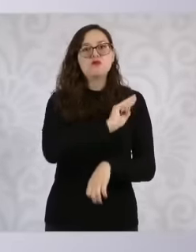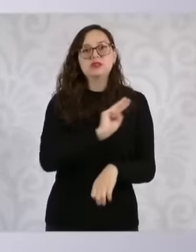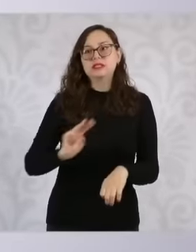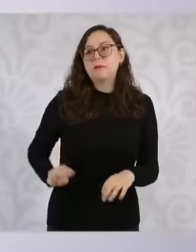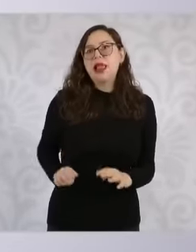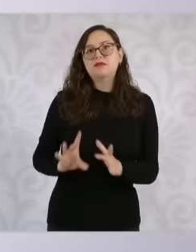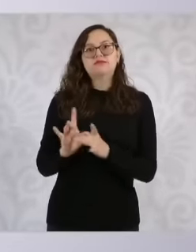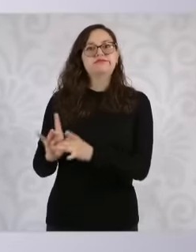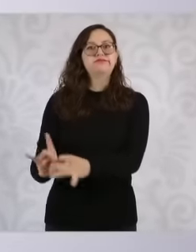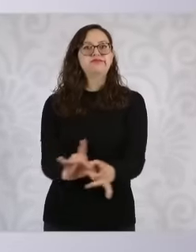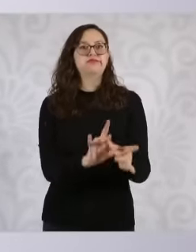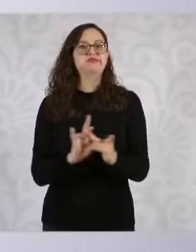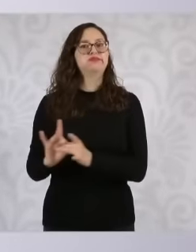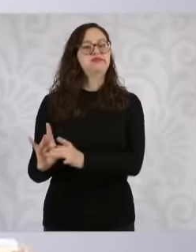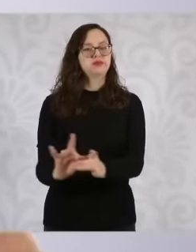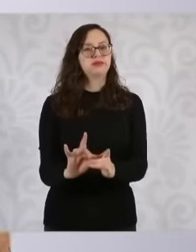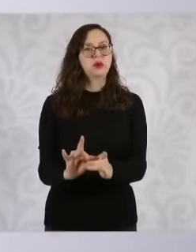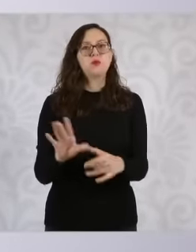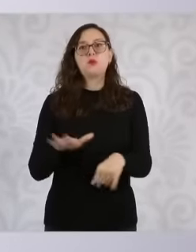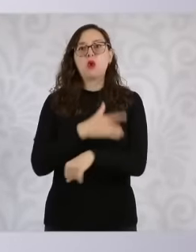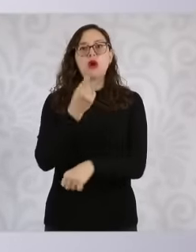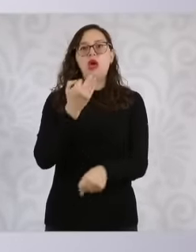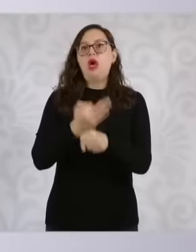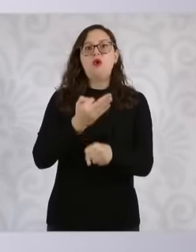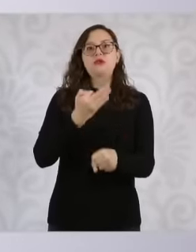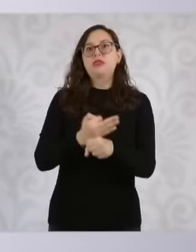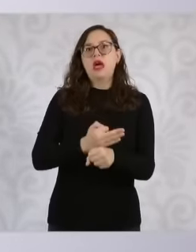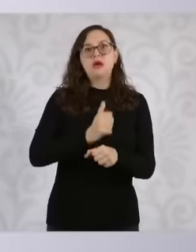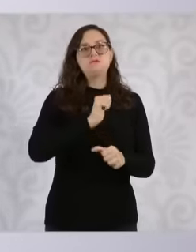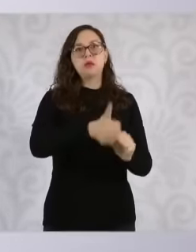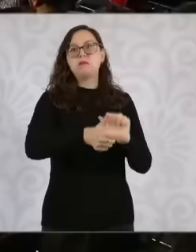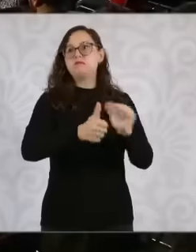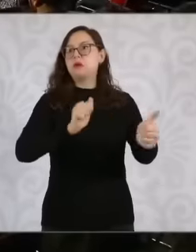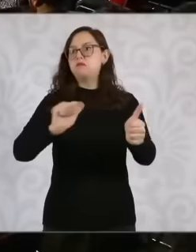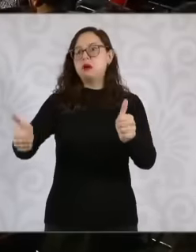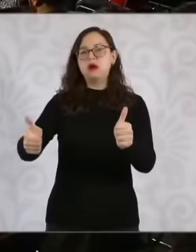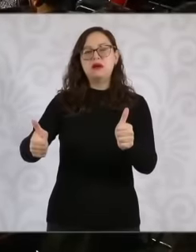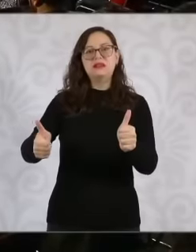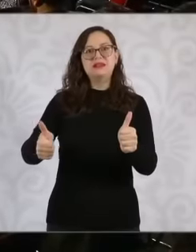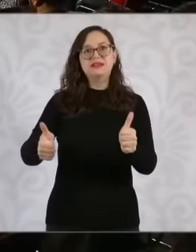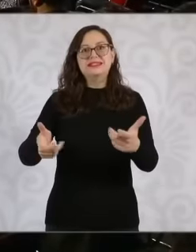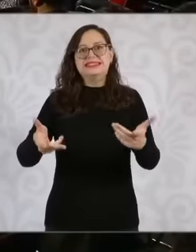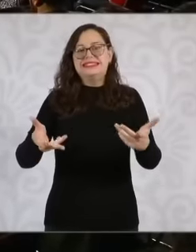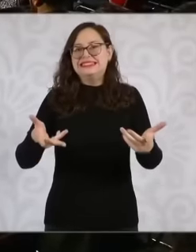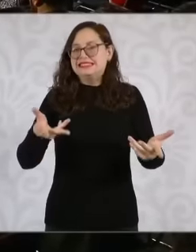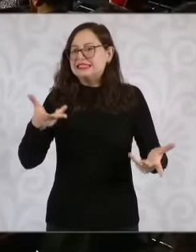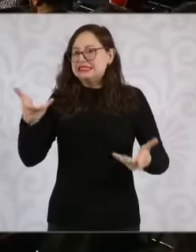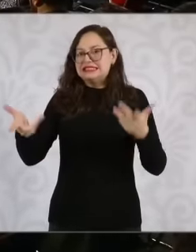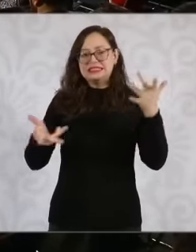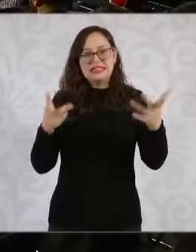advance more quickly in the judicialization of the investigation files and of course